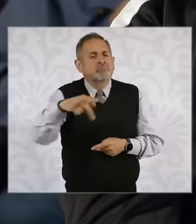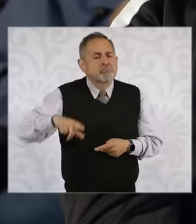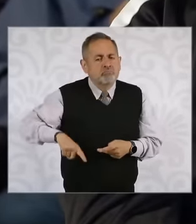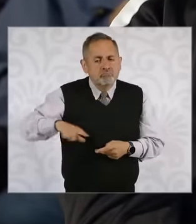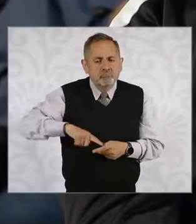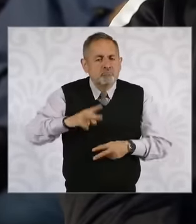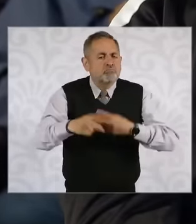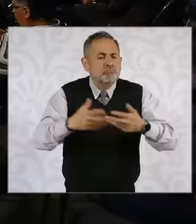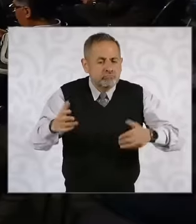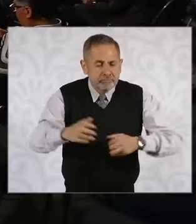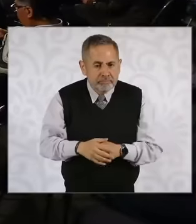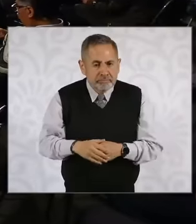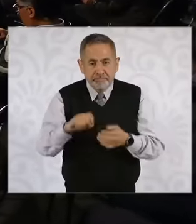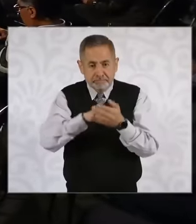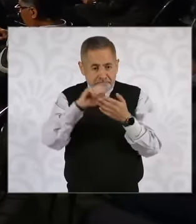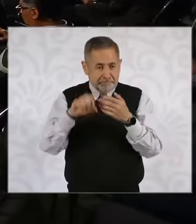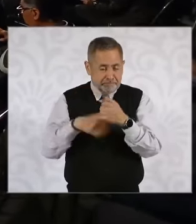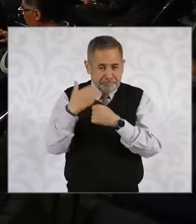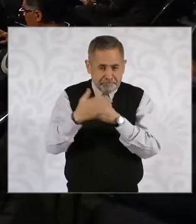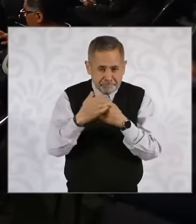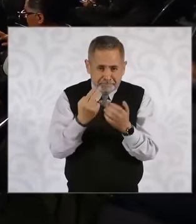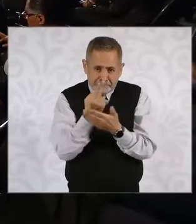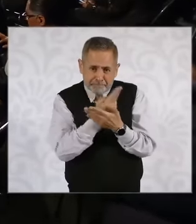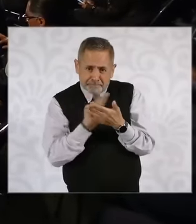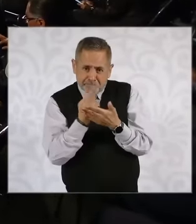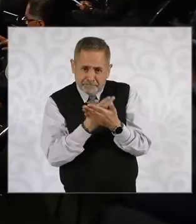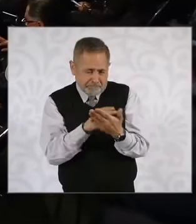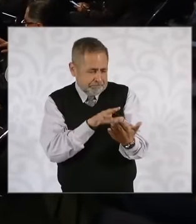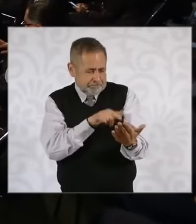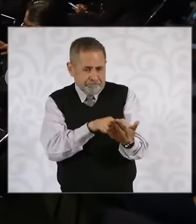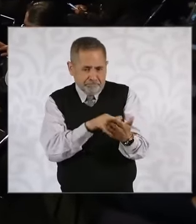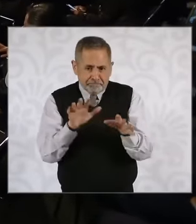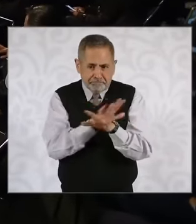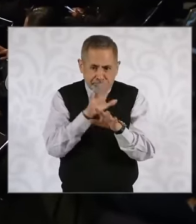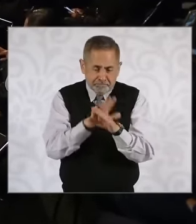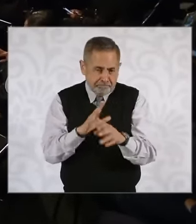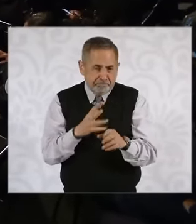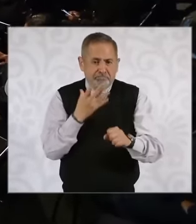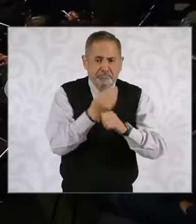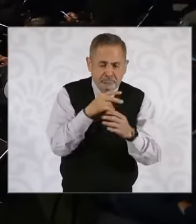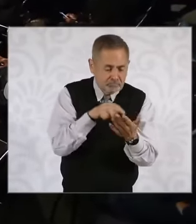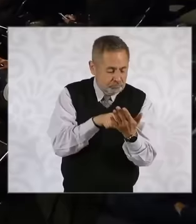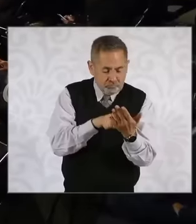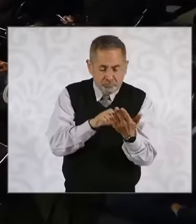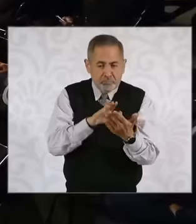the pictograms are going to improve, are they going to change on the packets, if they are going to be complete or what